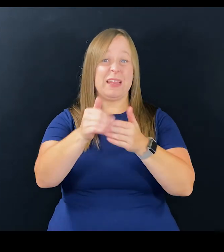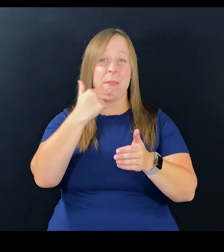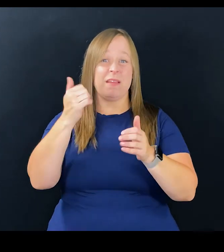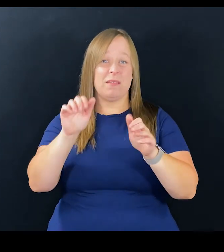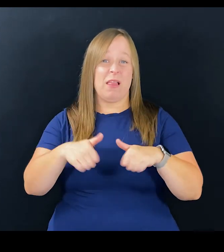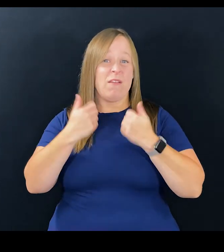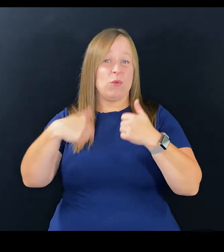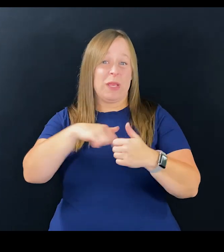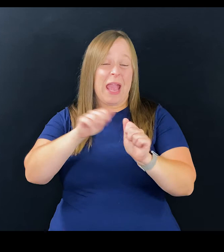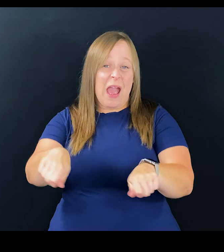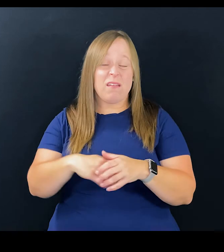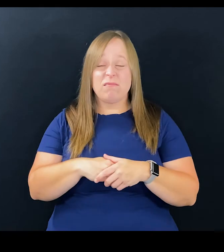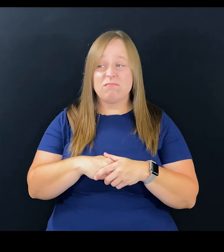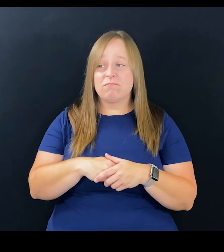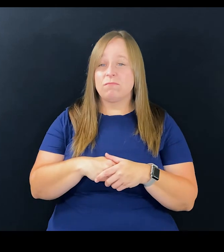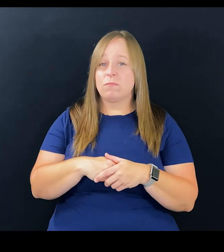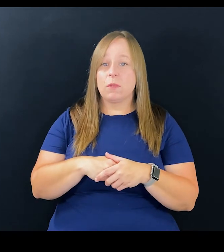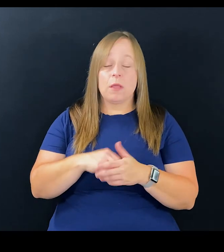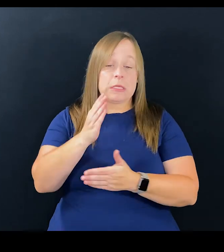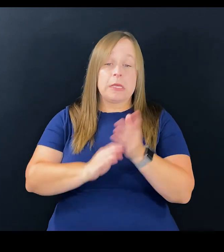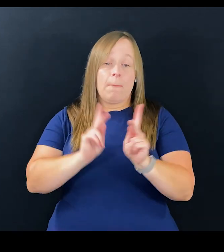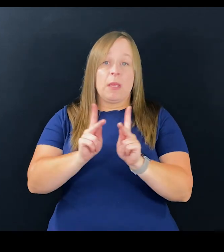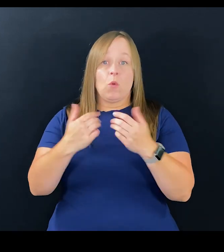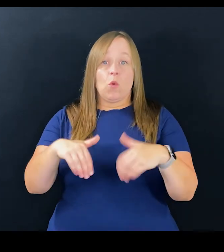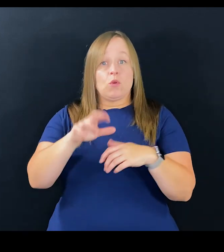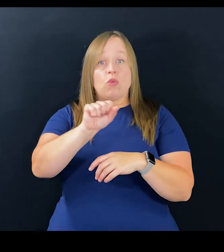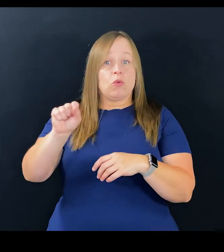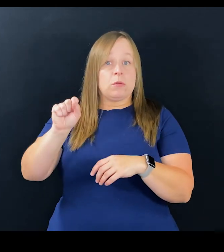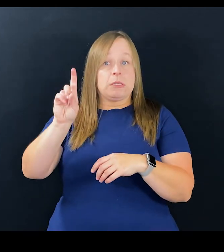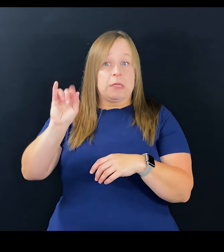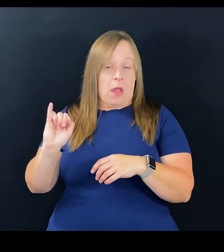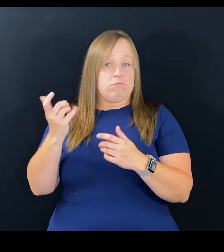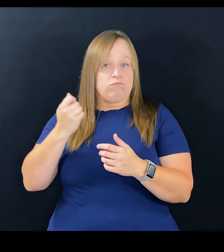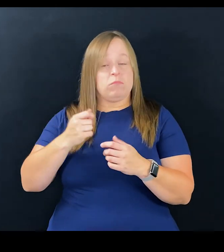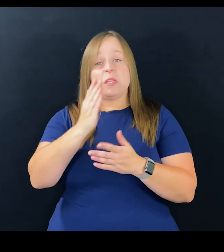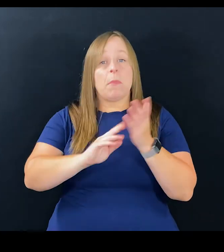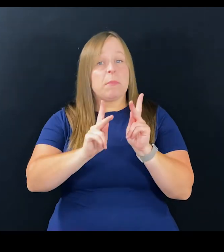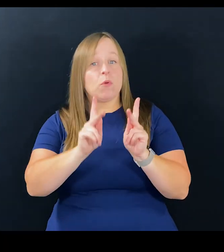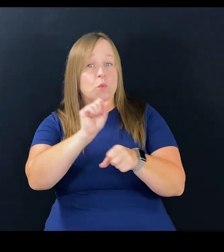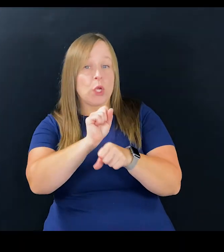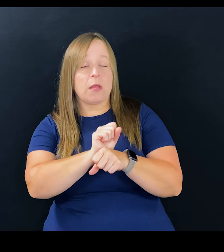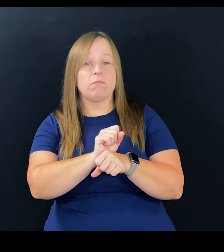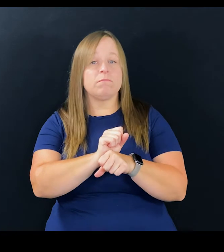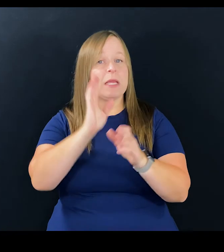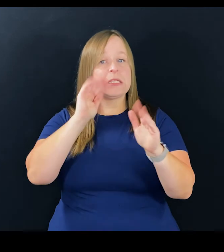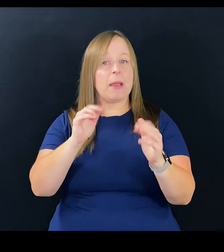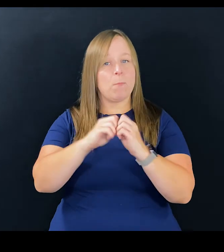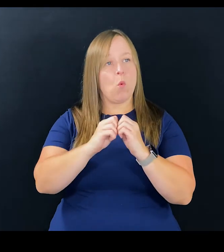ourselves out there to lead the best lives we can. And for some people that is social security disability benefits, for others, it's not,